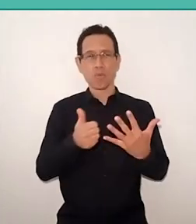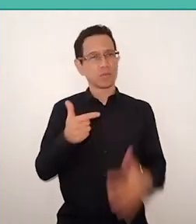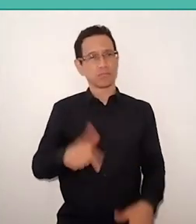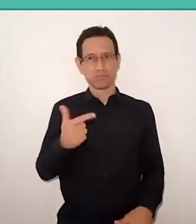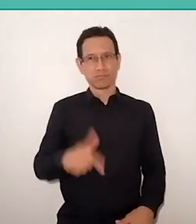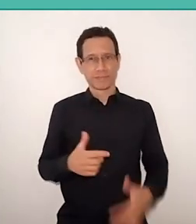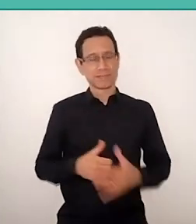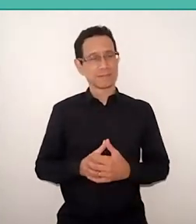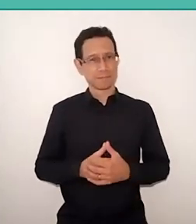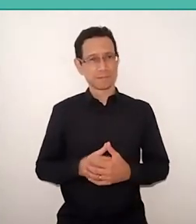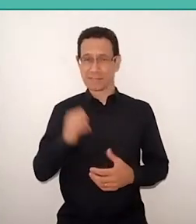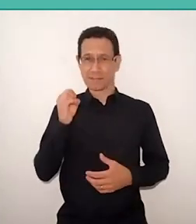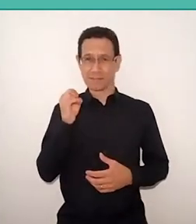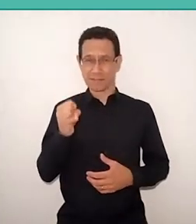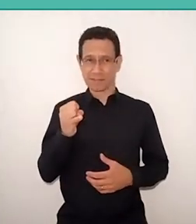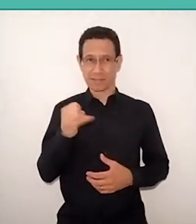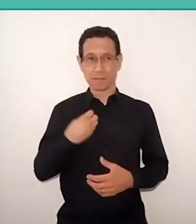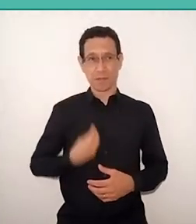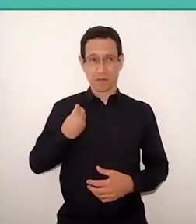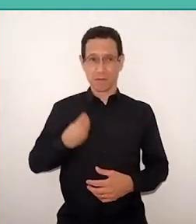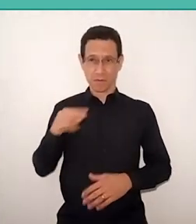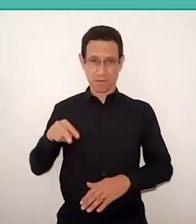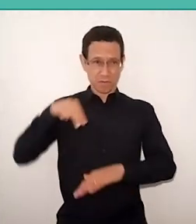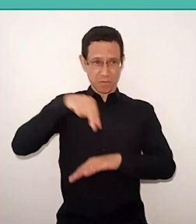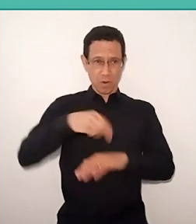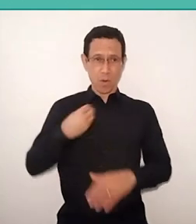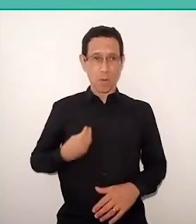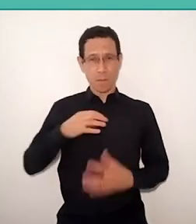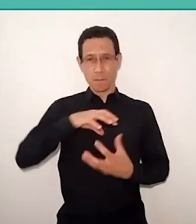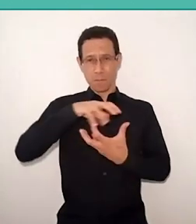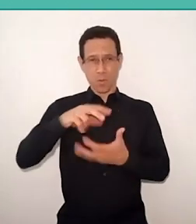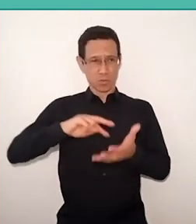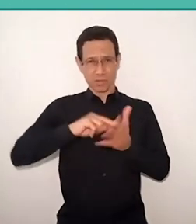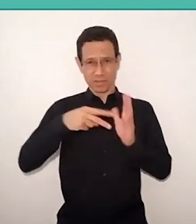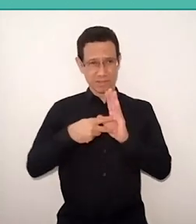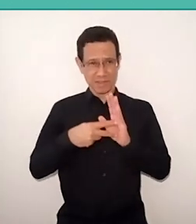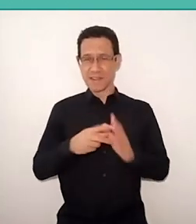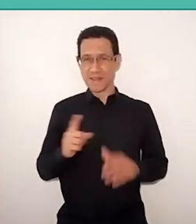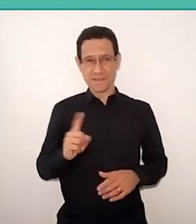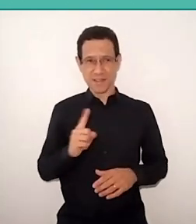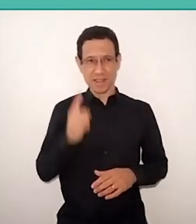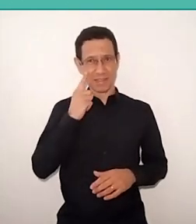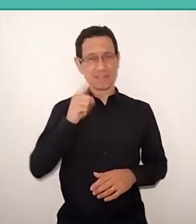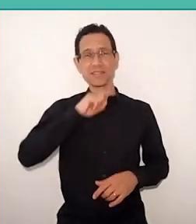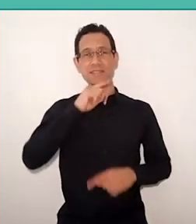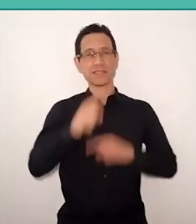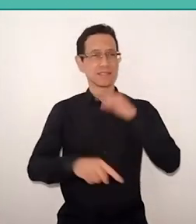if the conscience of my presence in the world didn't mean already the impossibility of my absence